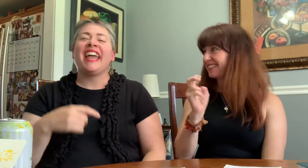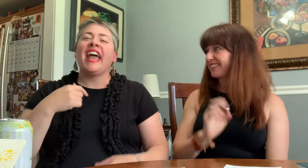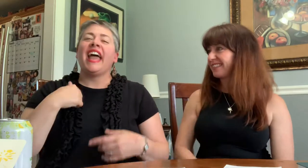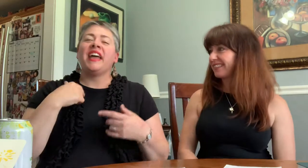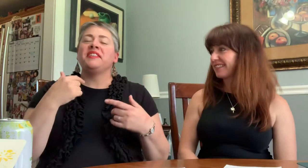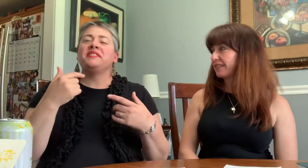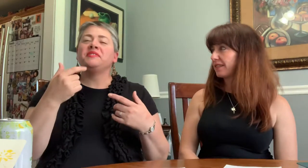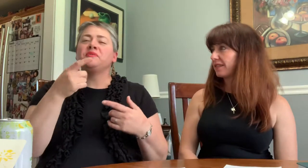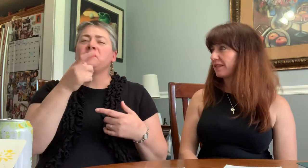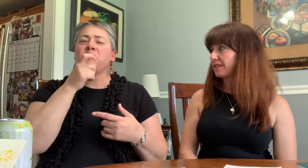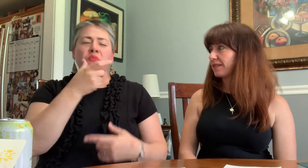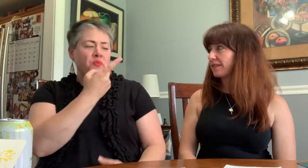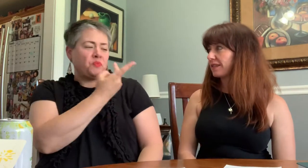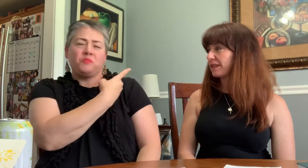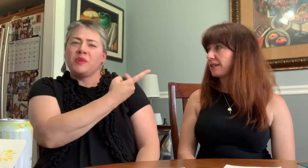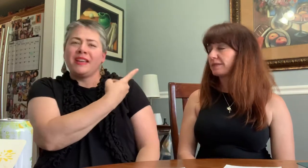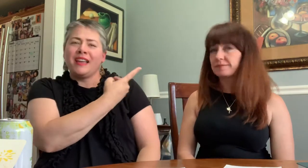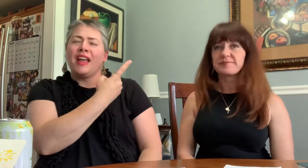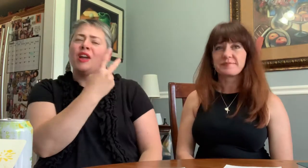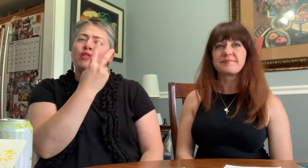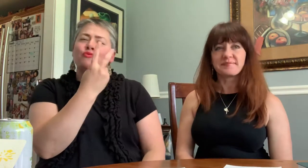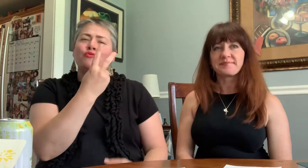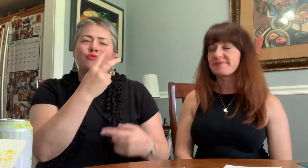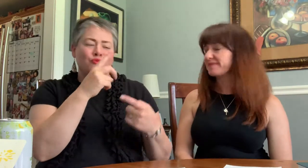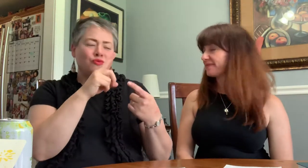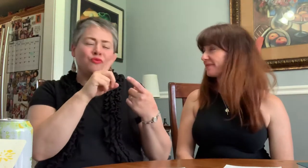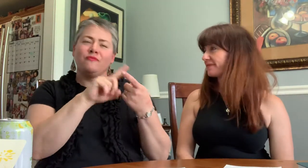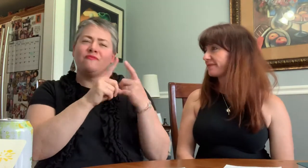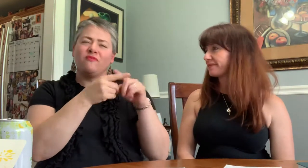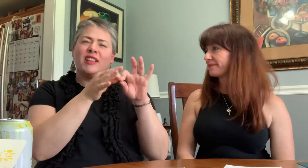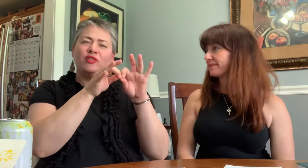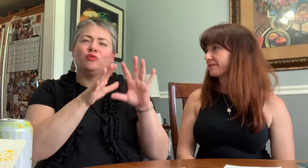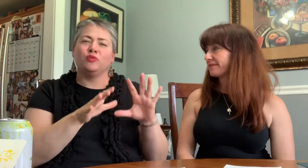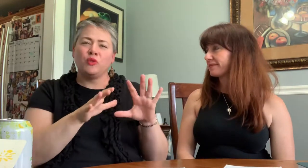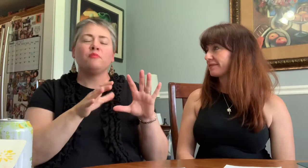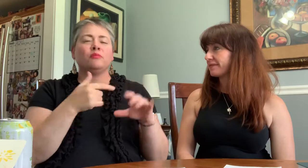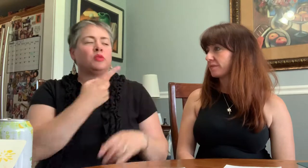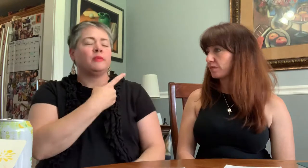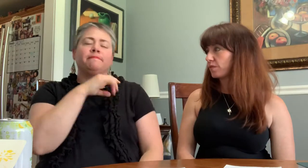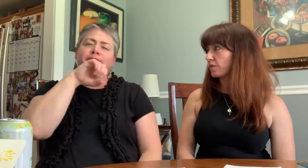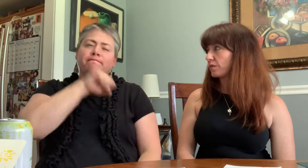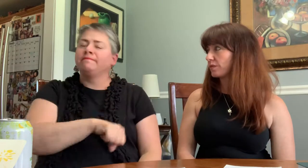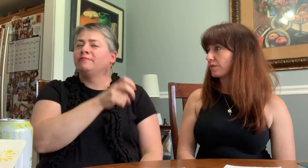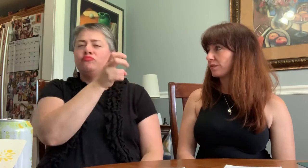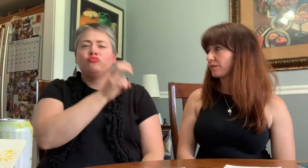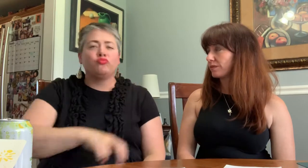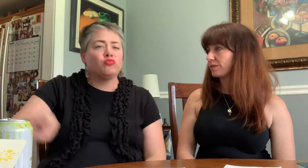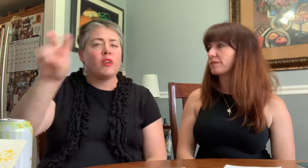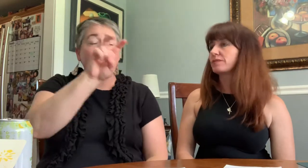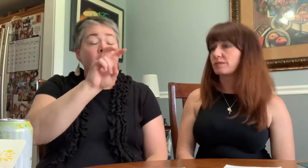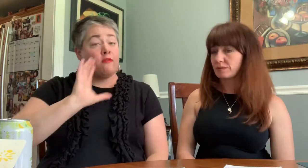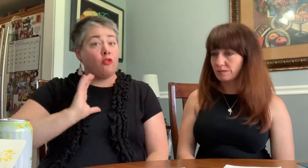We are two interpreters that love to travel.